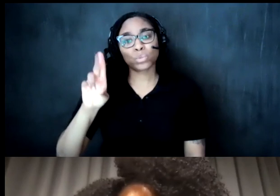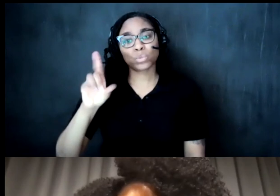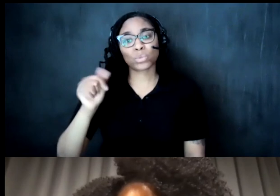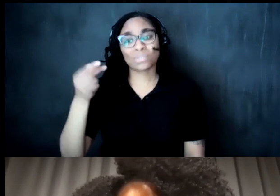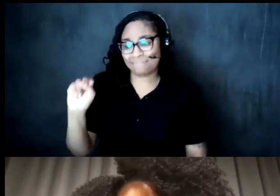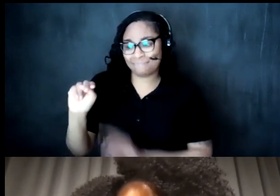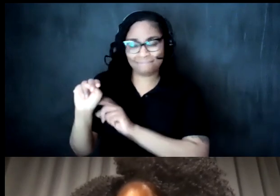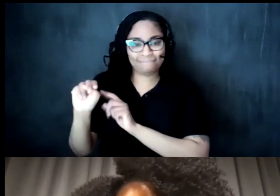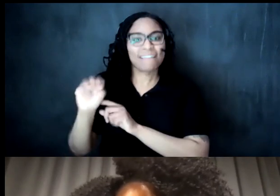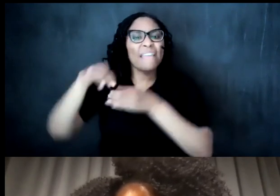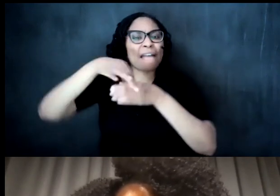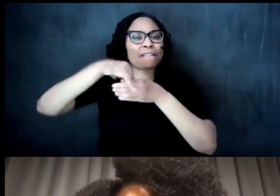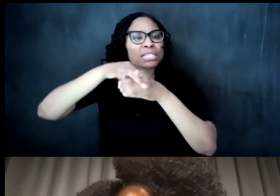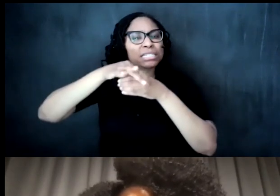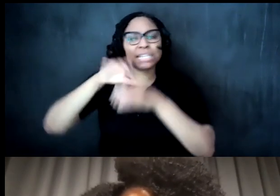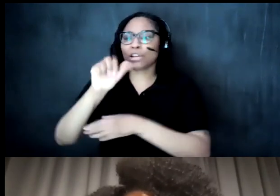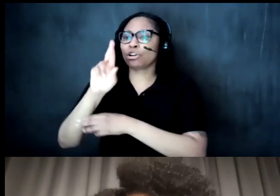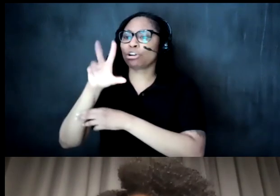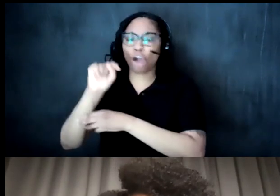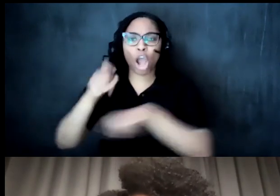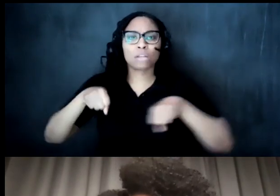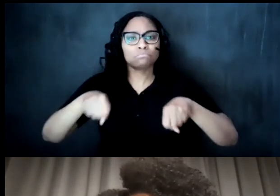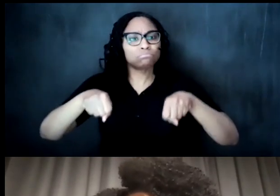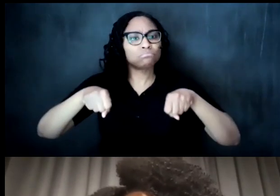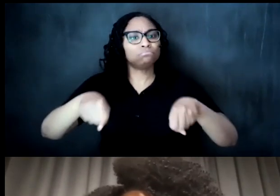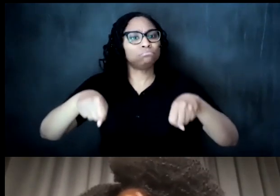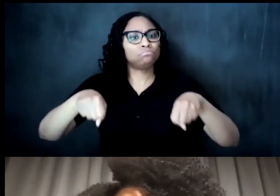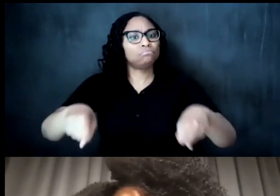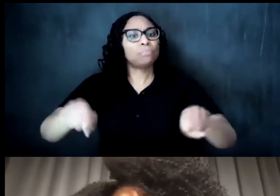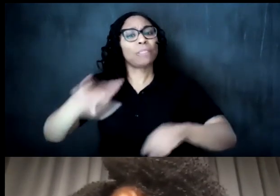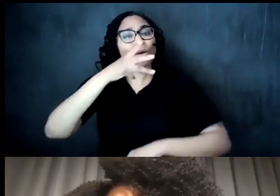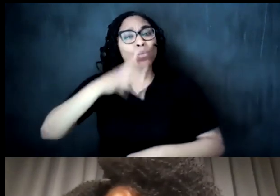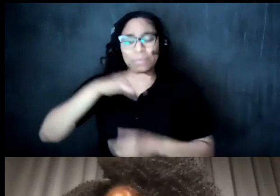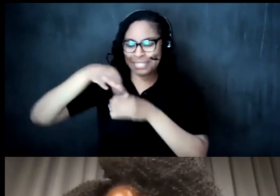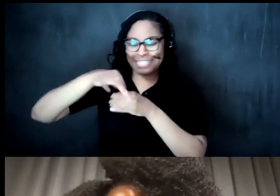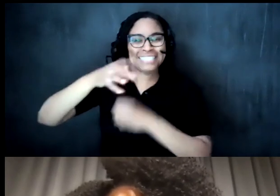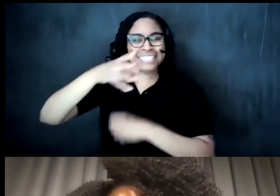um i don't know if you all saw in the movie where there are these tea ladies that craft and curate